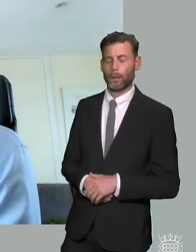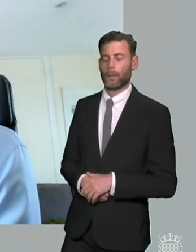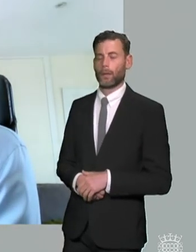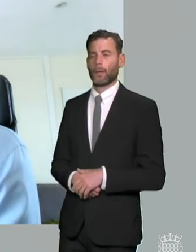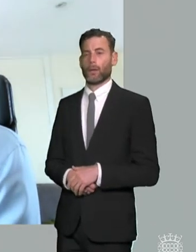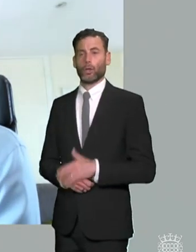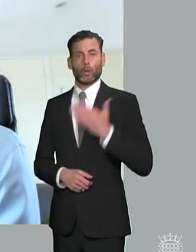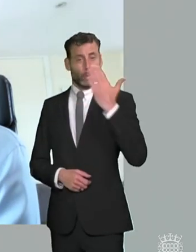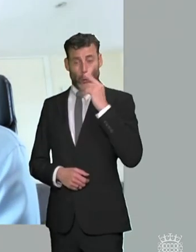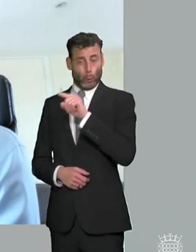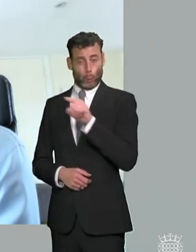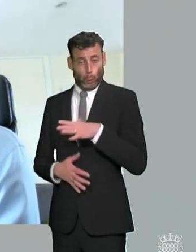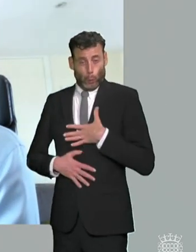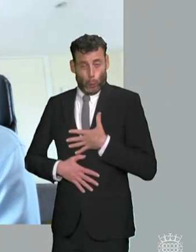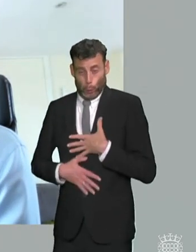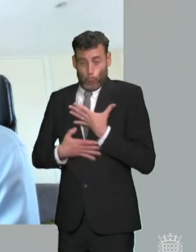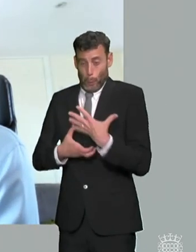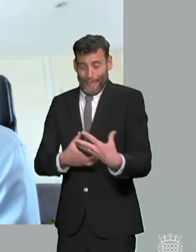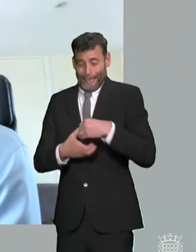across the system particularly in schools and there's one you know